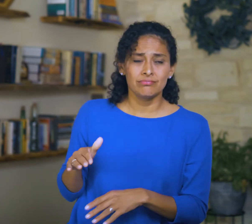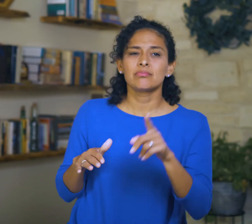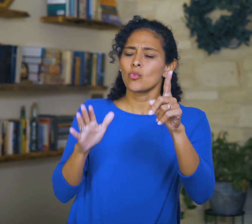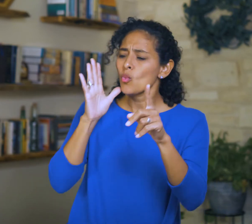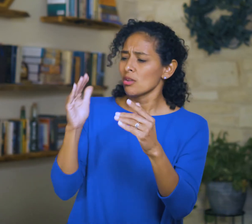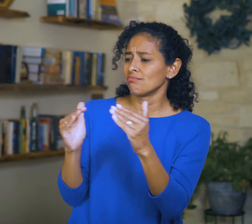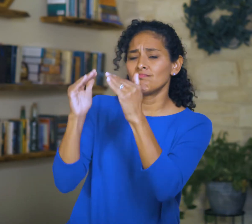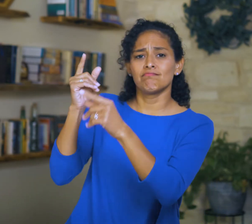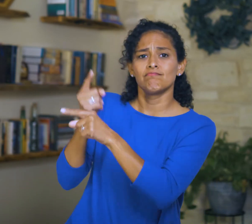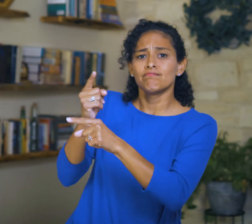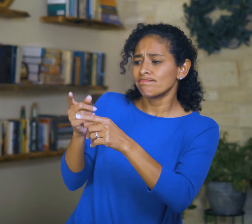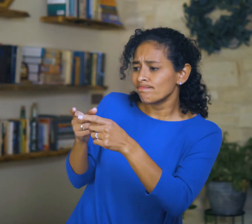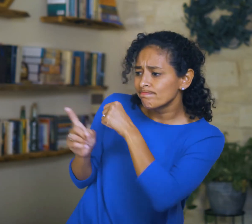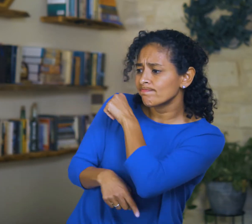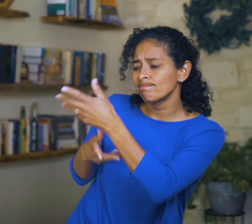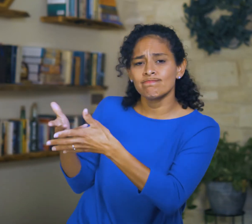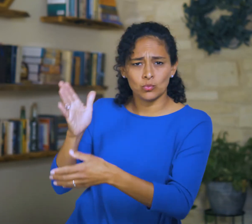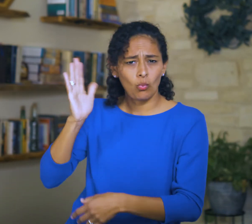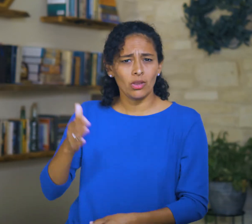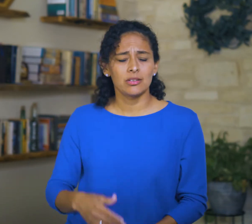and He’ll deal with it accordingly.